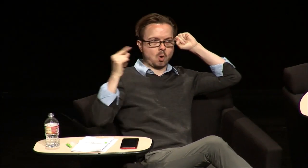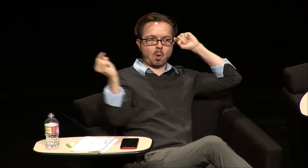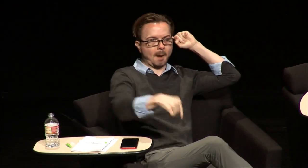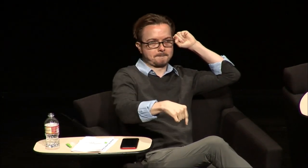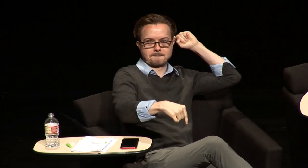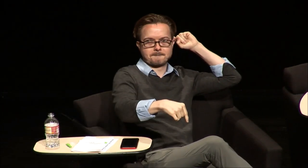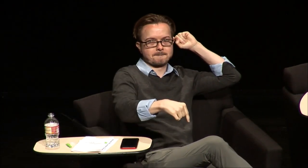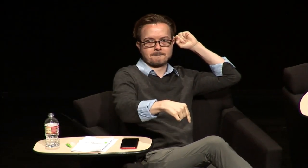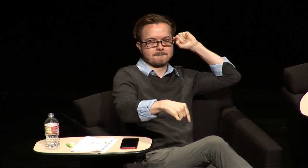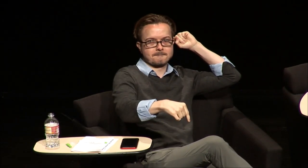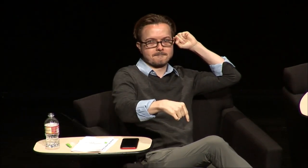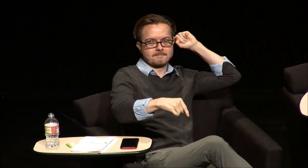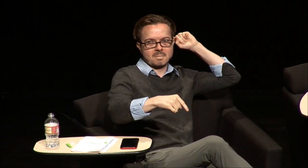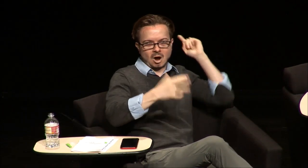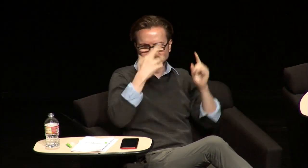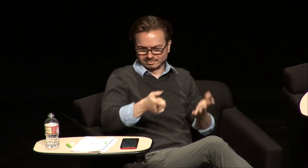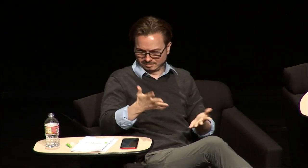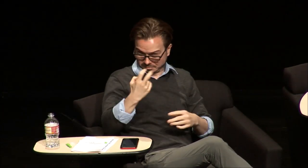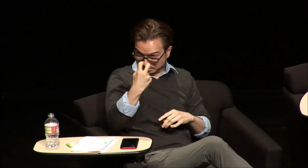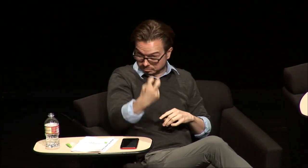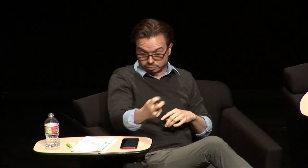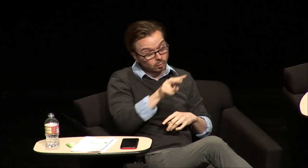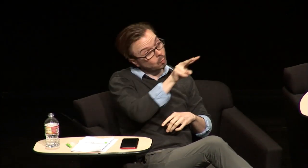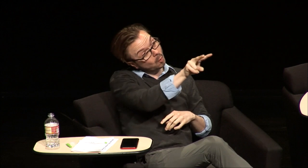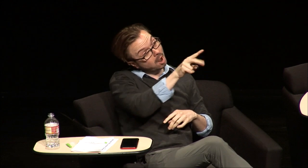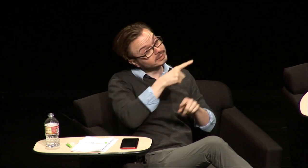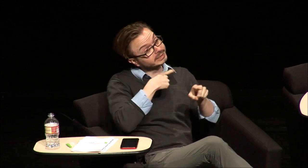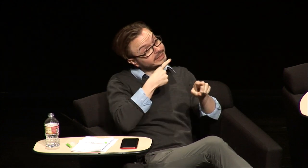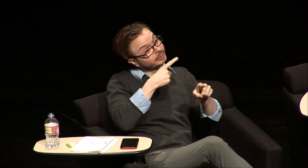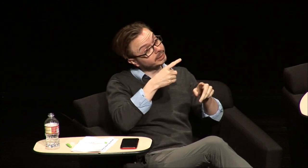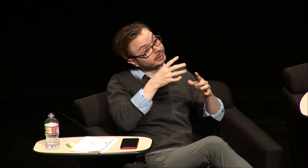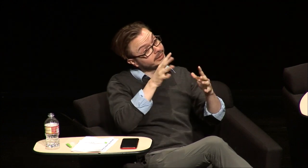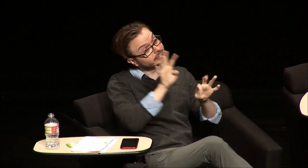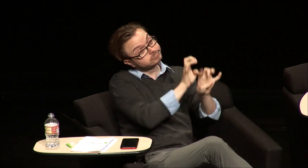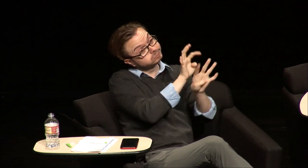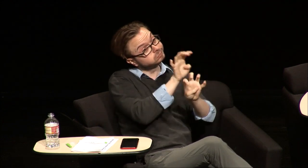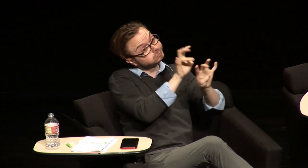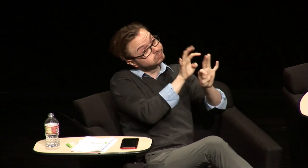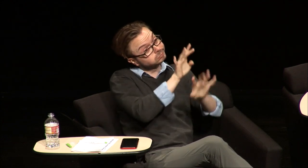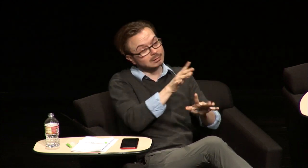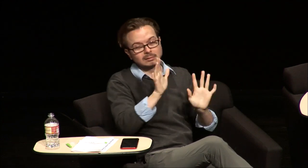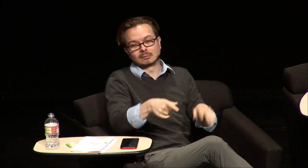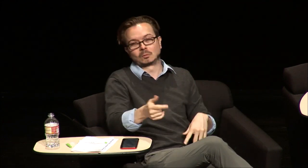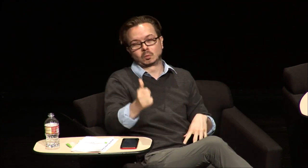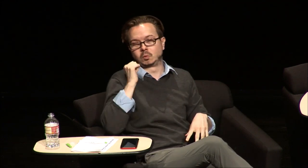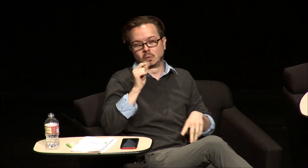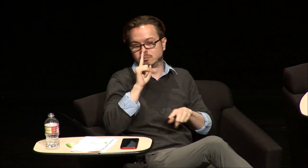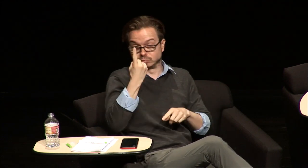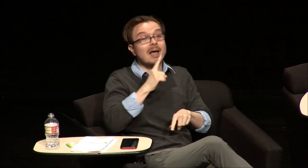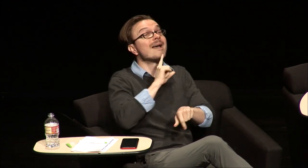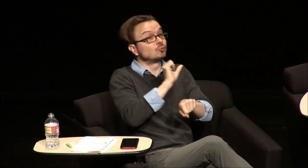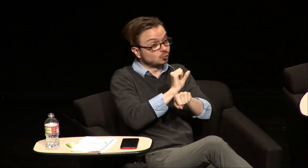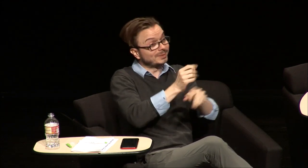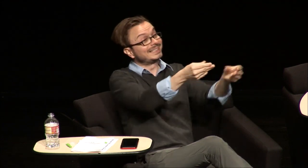knew that my parents weren't gonna come are they gonna sit and just watch a bunch of hearing people on stage running around like they don't care about